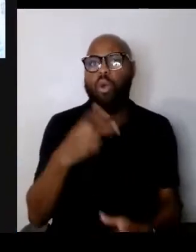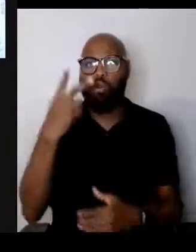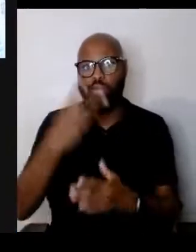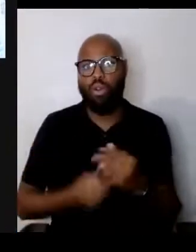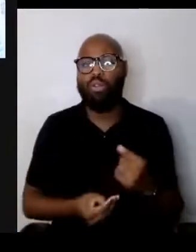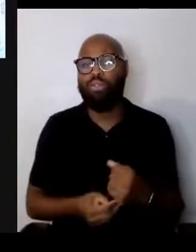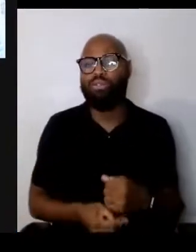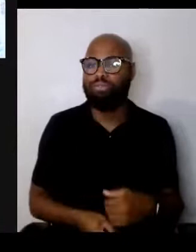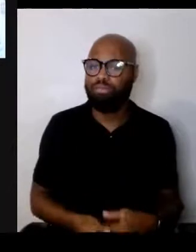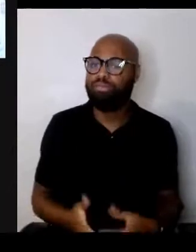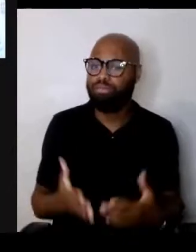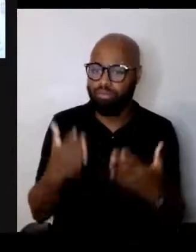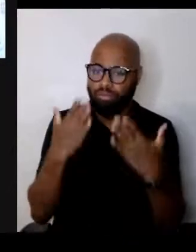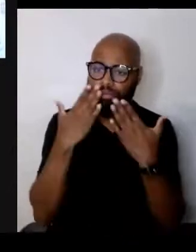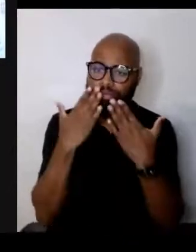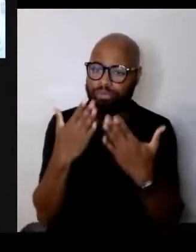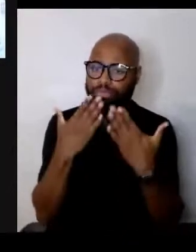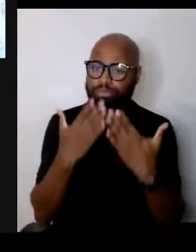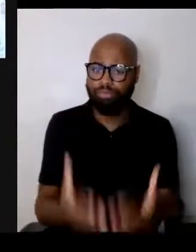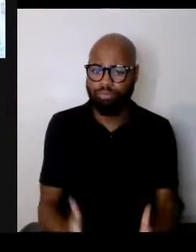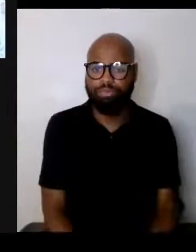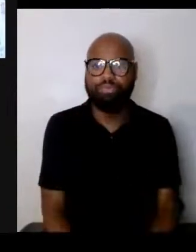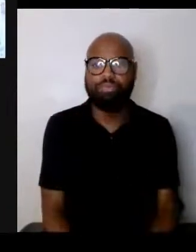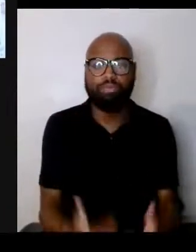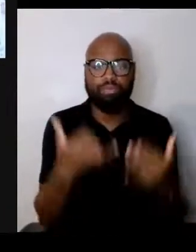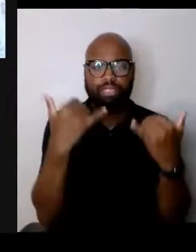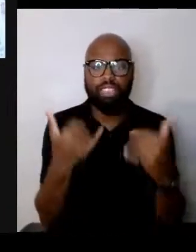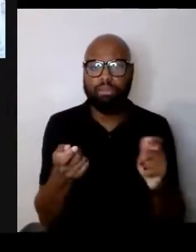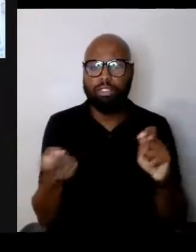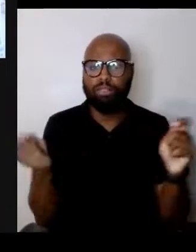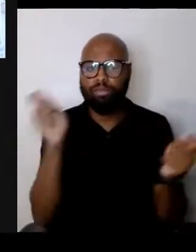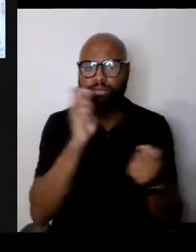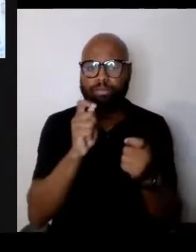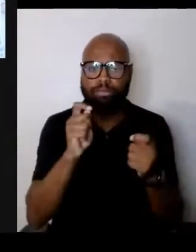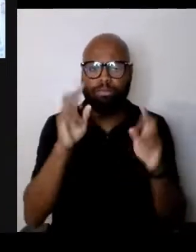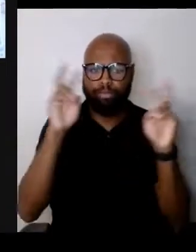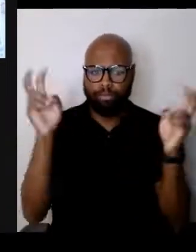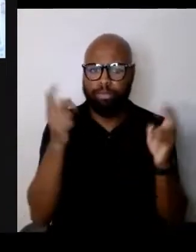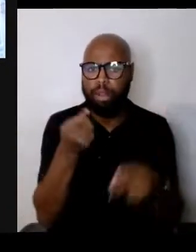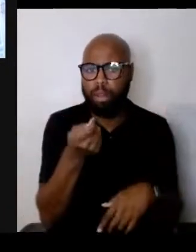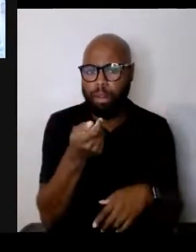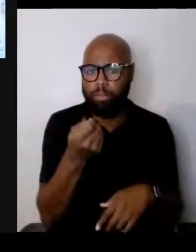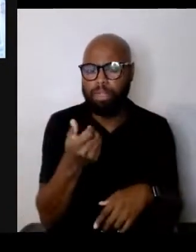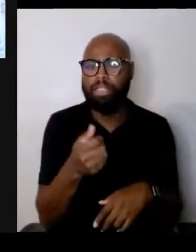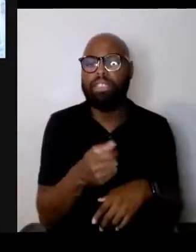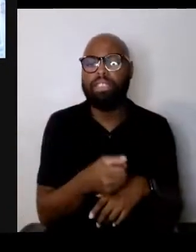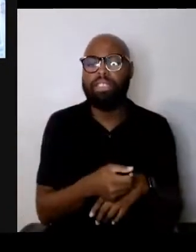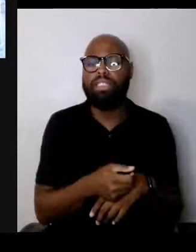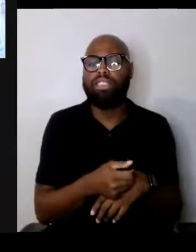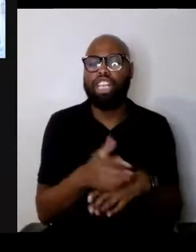So let me shift gears for a minute and share with you very briefly a conversation I had